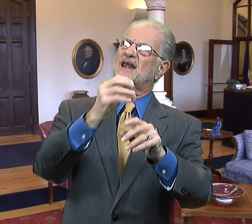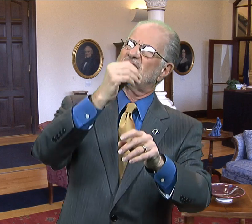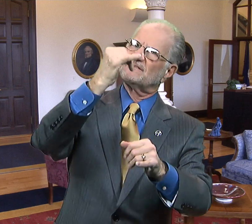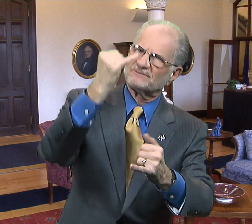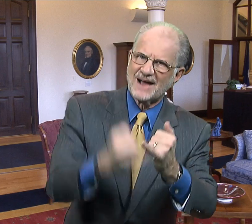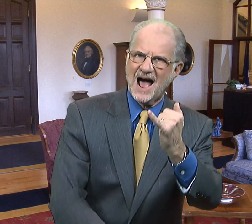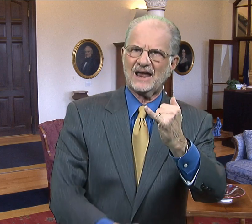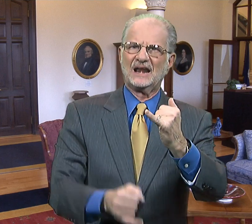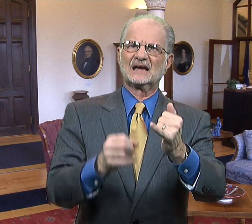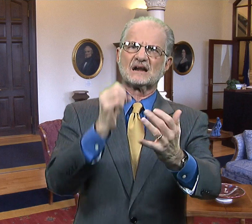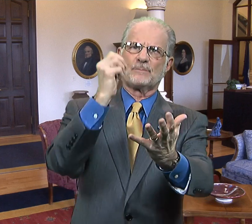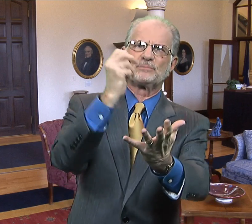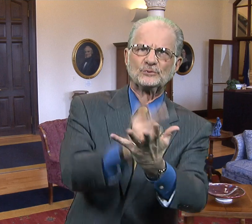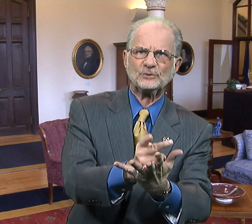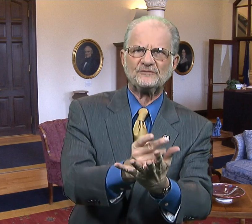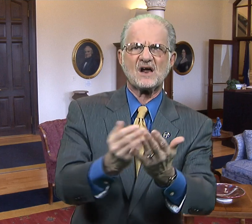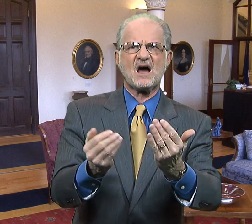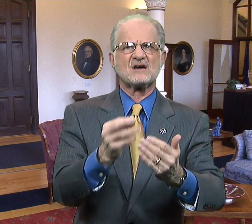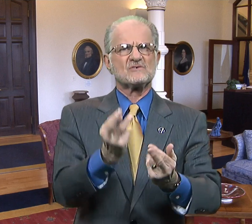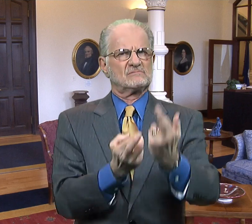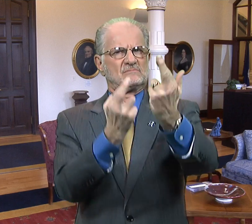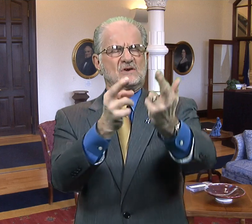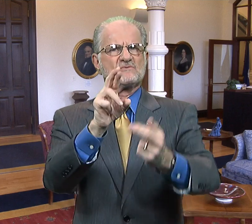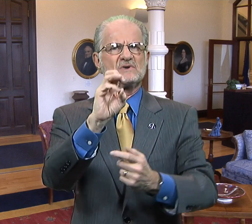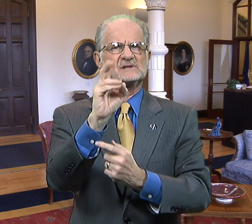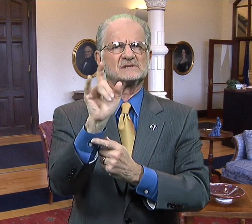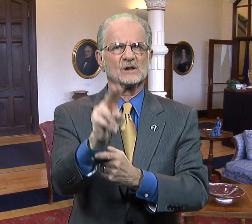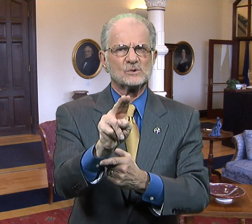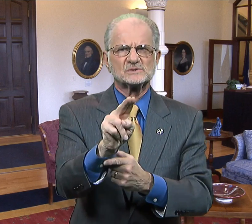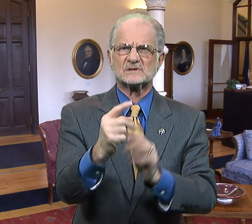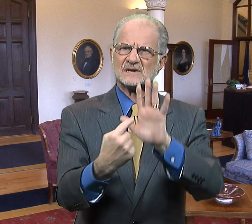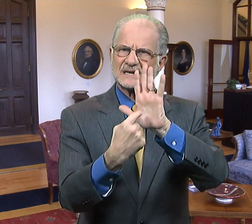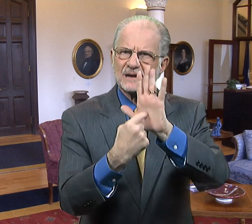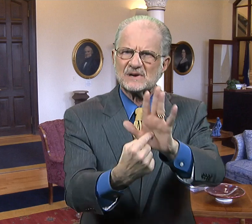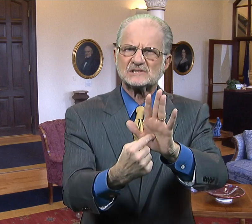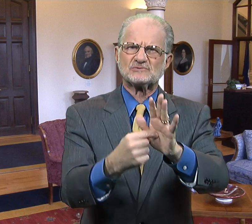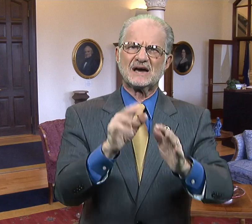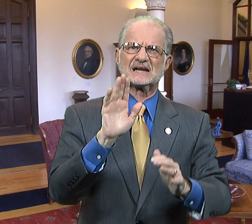And finally, it approved a resolution demonstrating